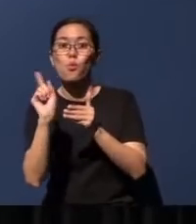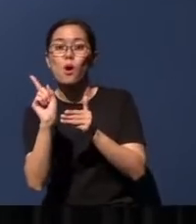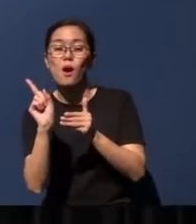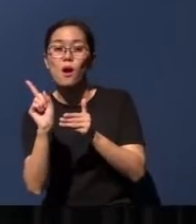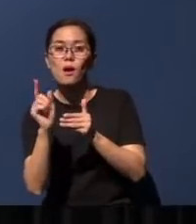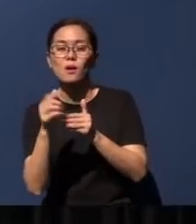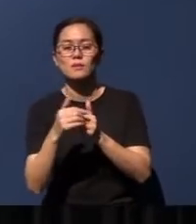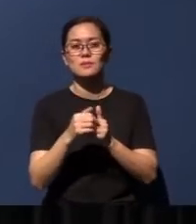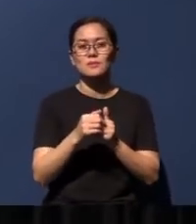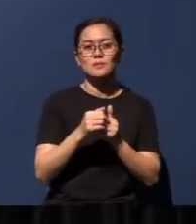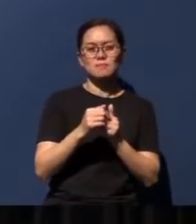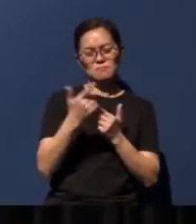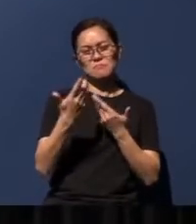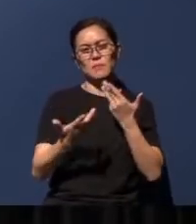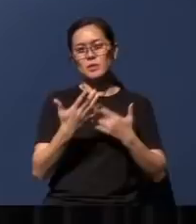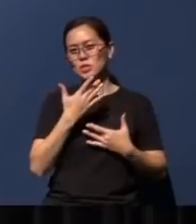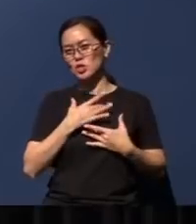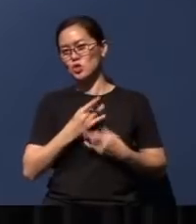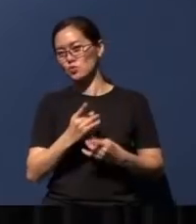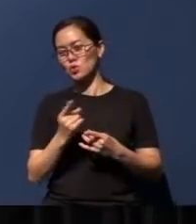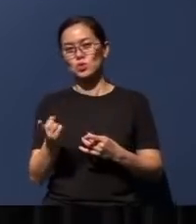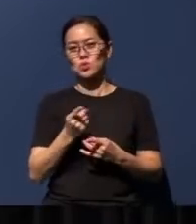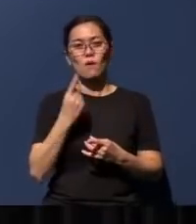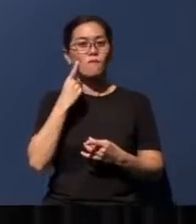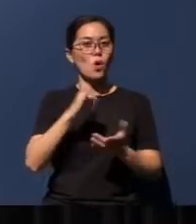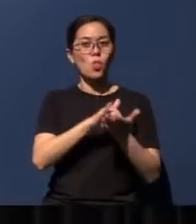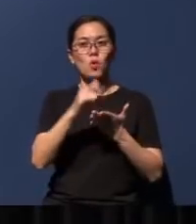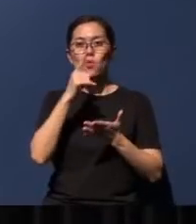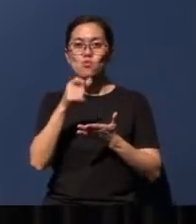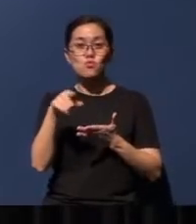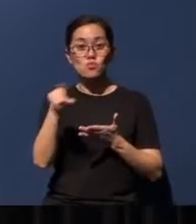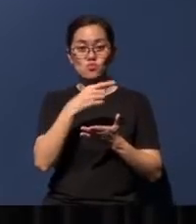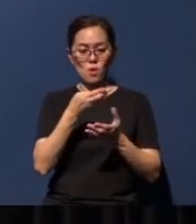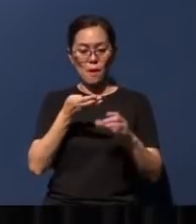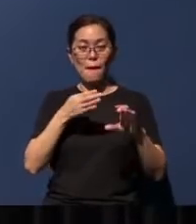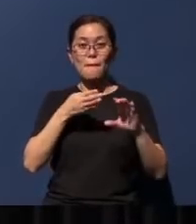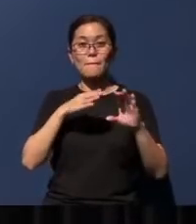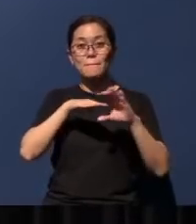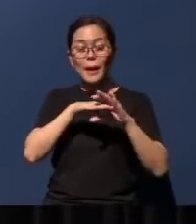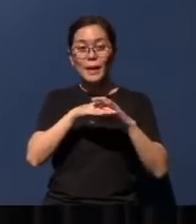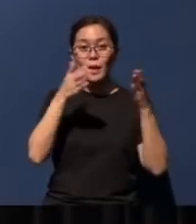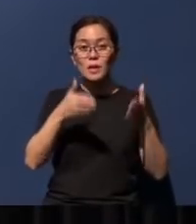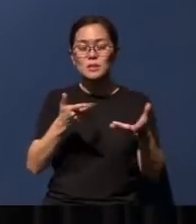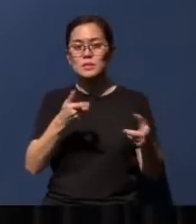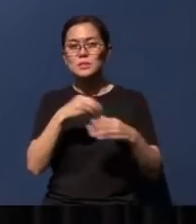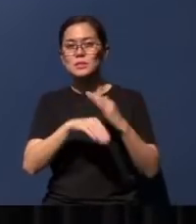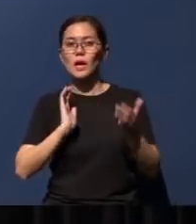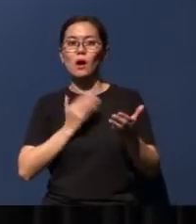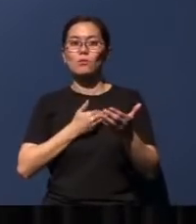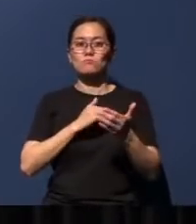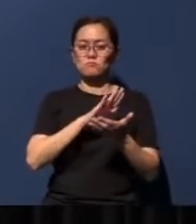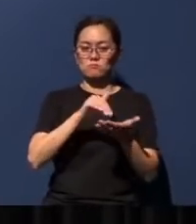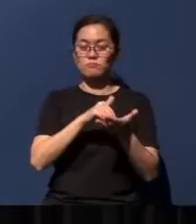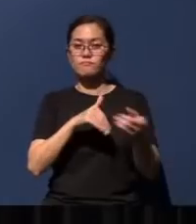interest you, especially for those who are bankers in our midst: in this group of global giants,